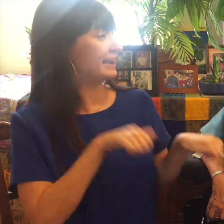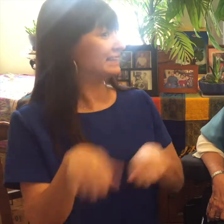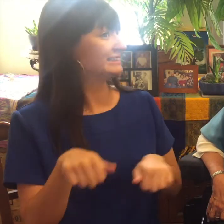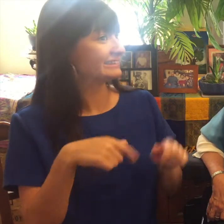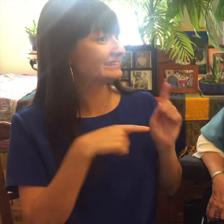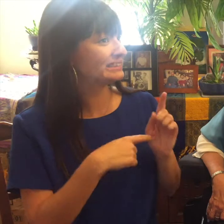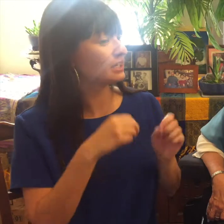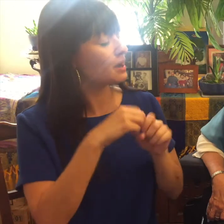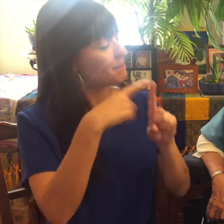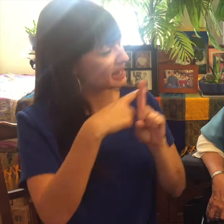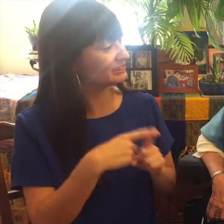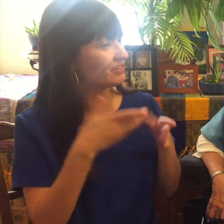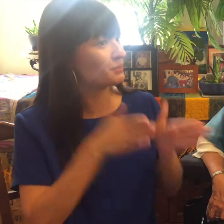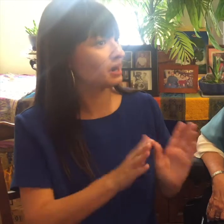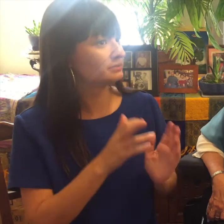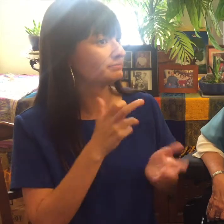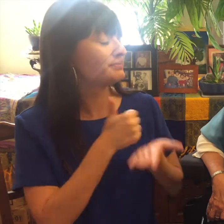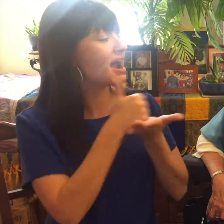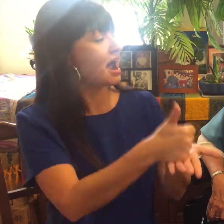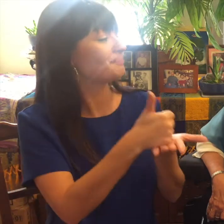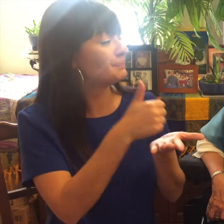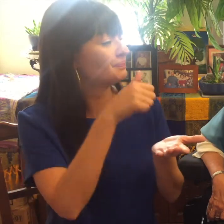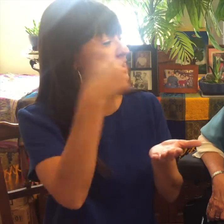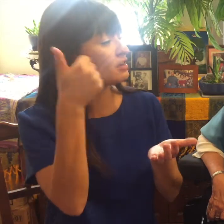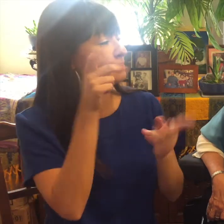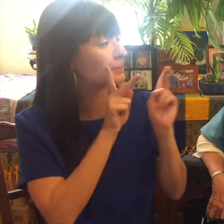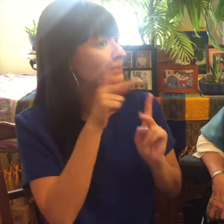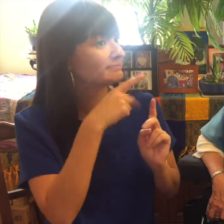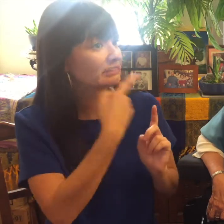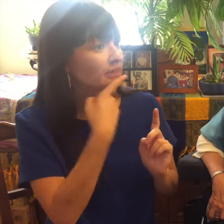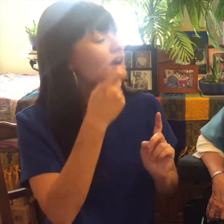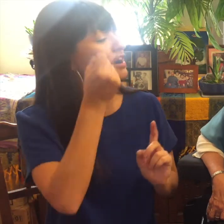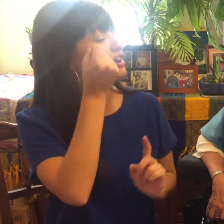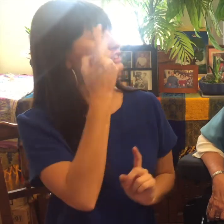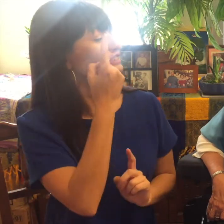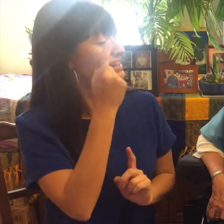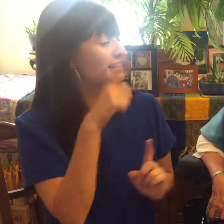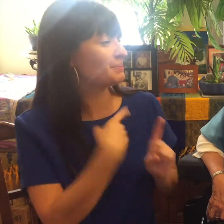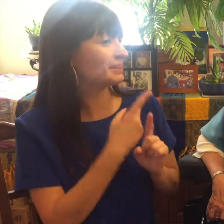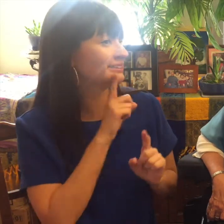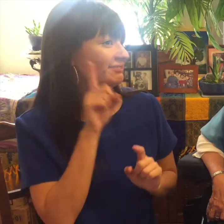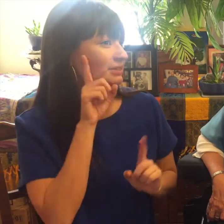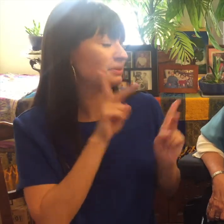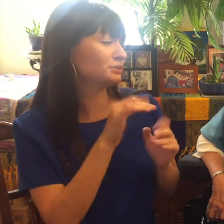the culture and languages and to promote the best positively and so to help other